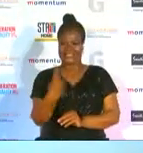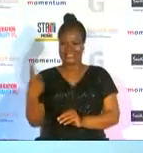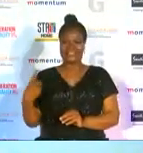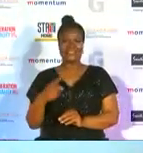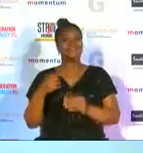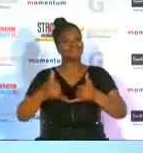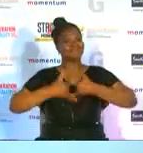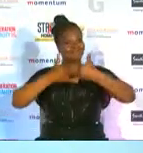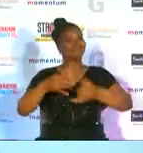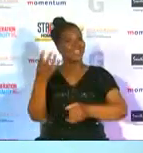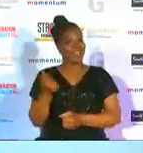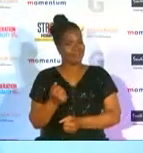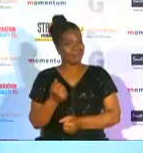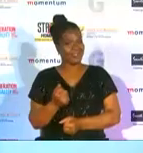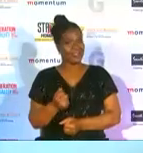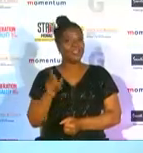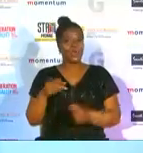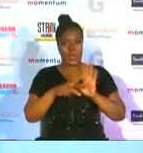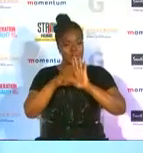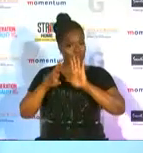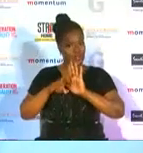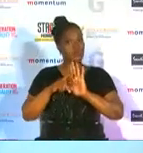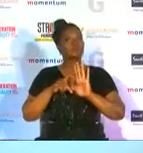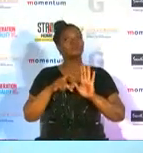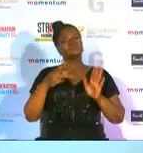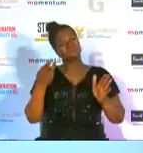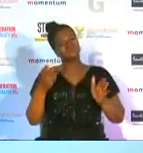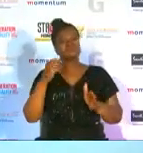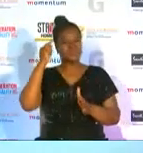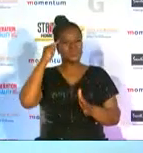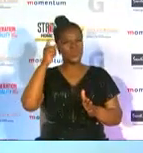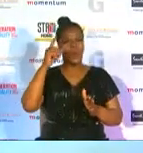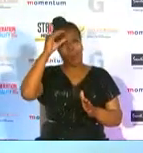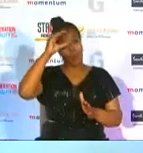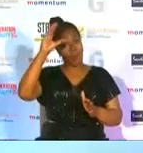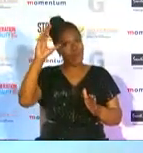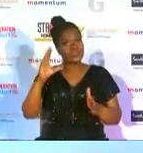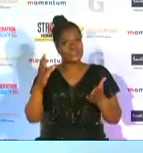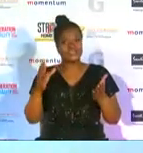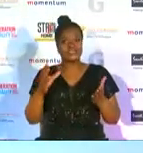those individuals so the coaches you know they're coaching our sassy league our national league you know this is all for those coaches